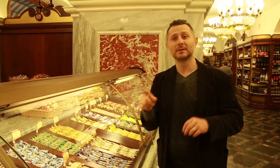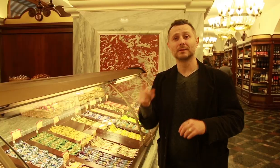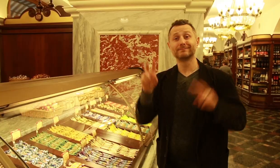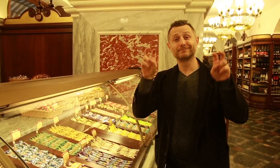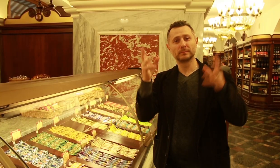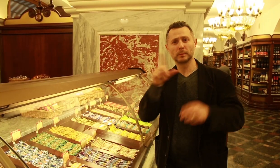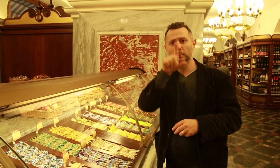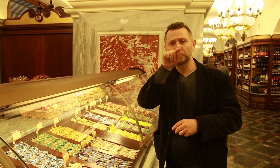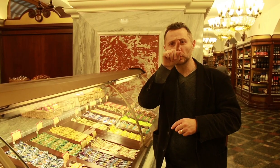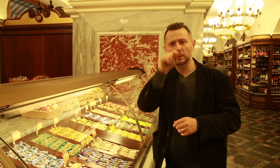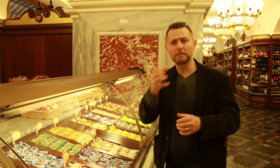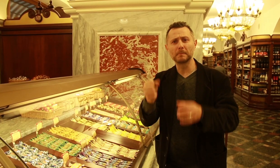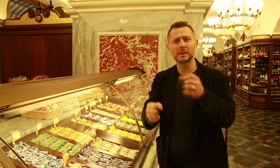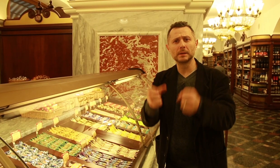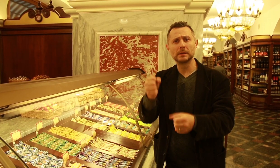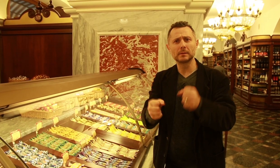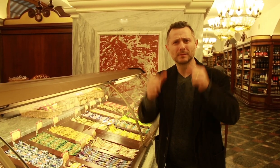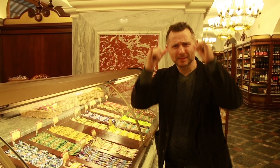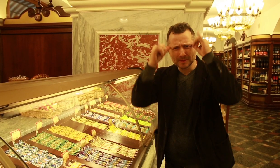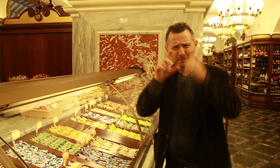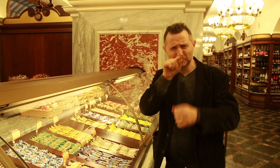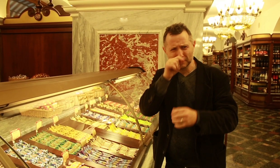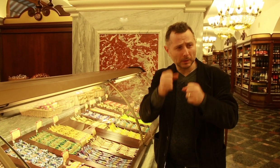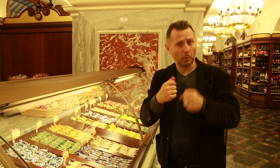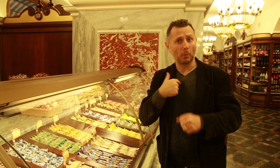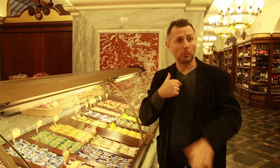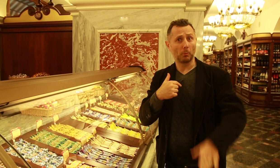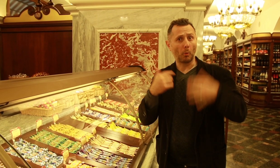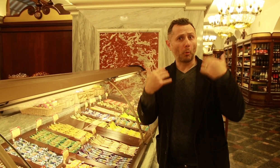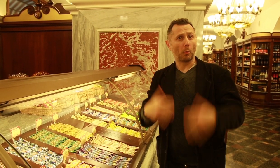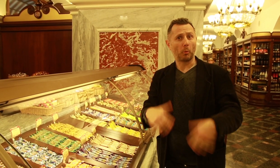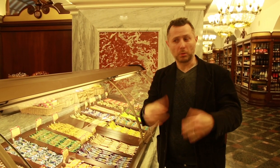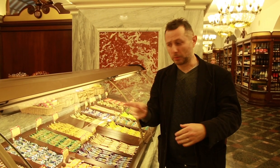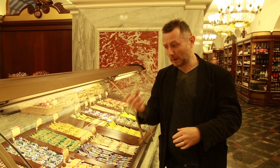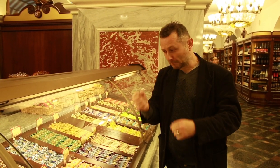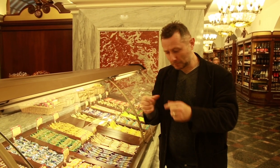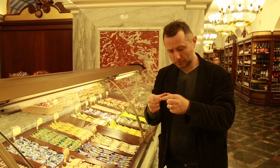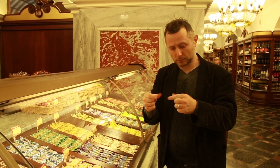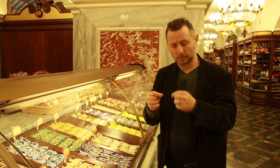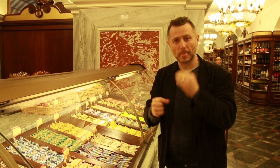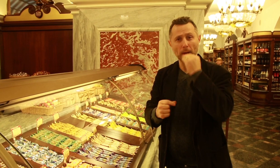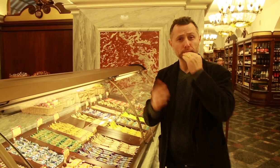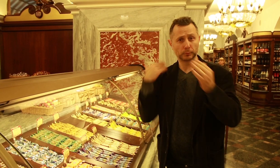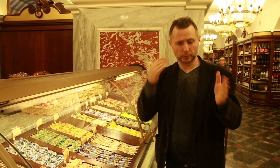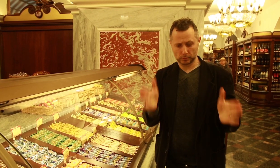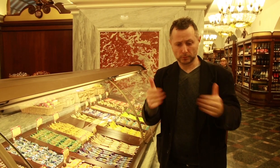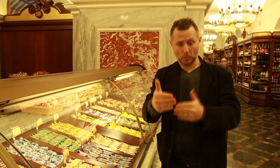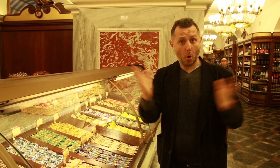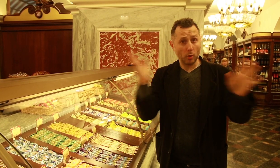These candies are called “bird’s milk.” When I was growing up, this was such a popular